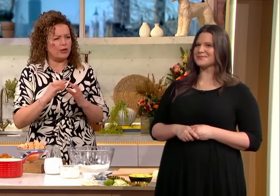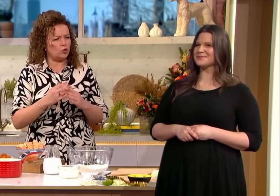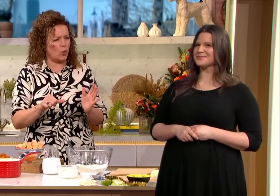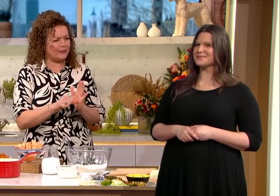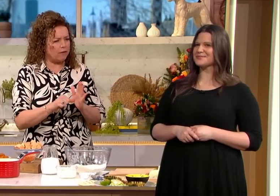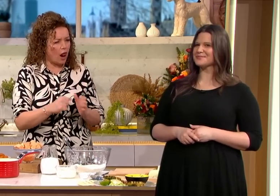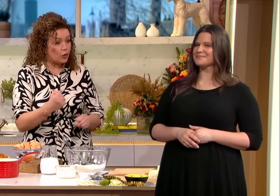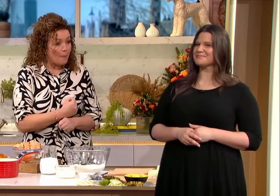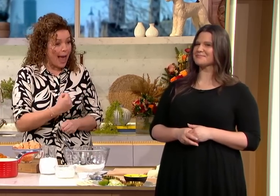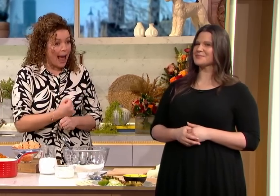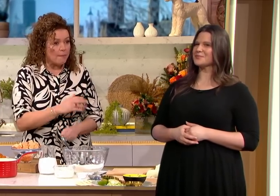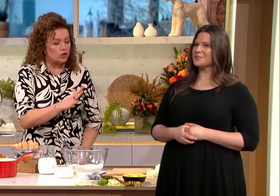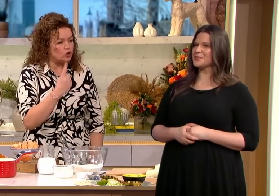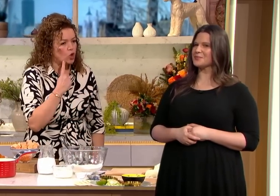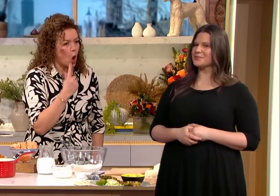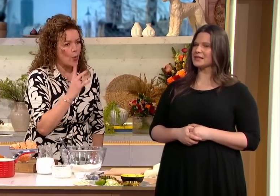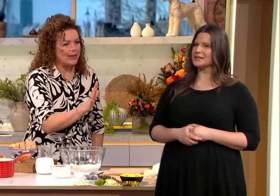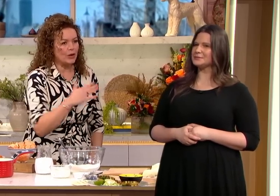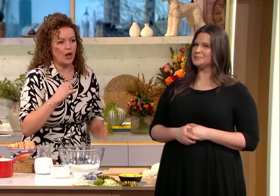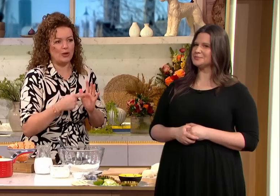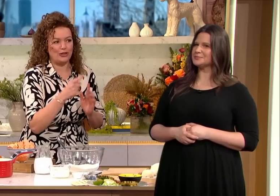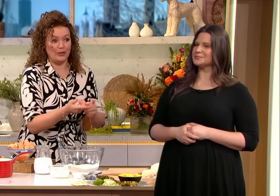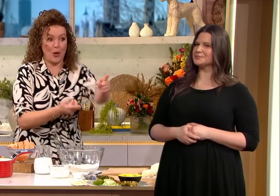flatbread which I know lots of people are put off by because they think it's difficult but I cannot